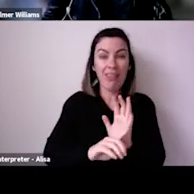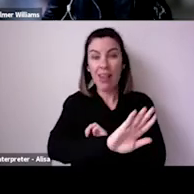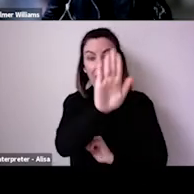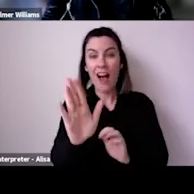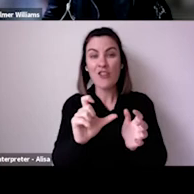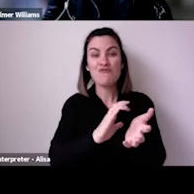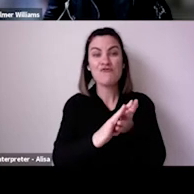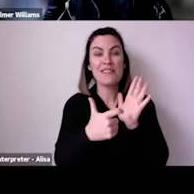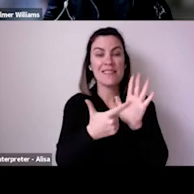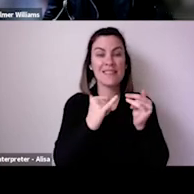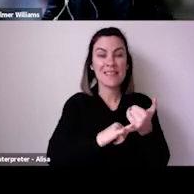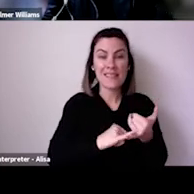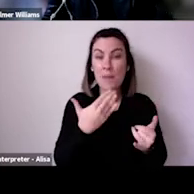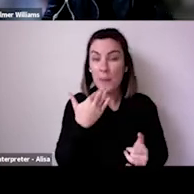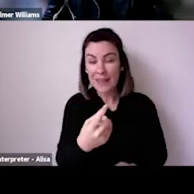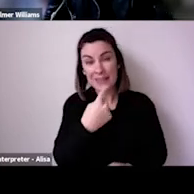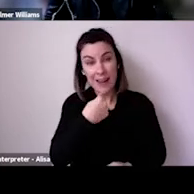motivations and barriers in much greater depth.